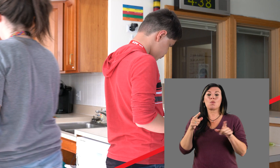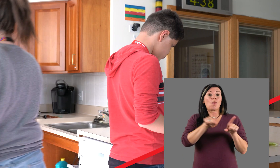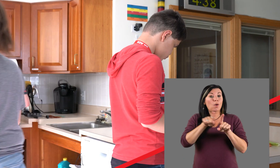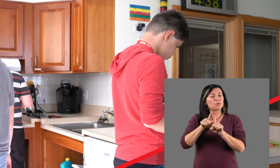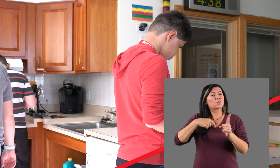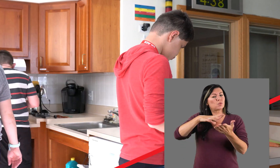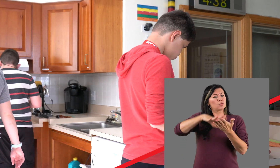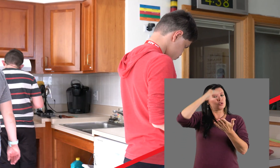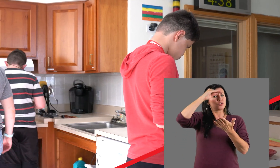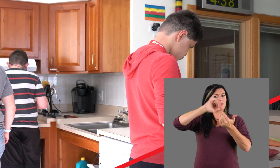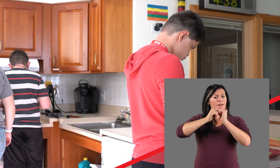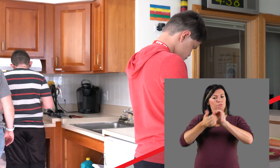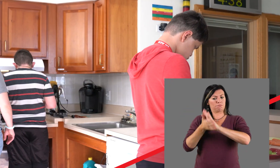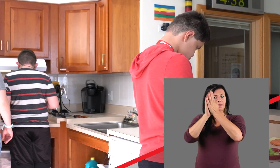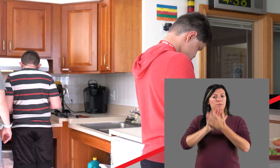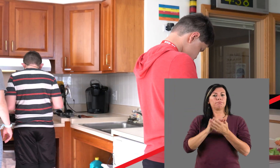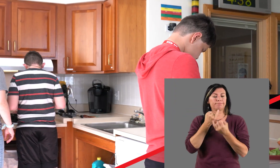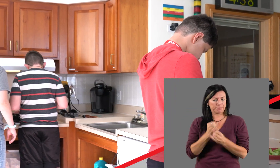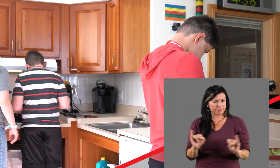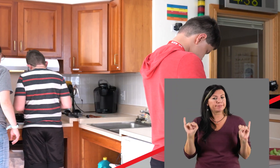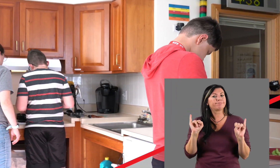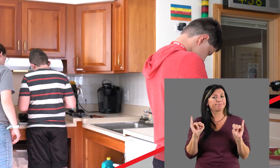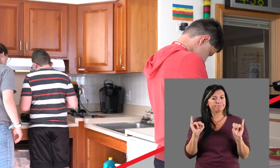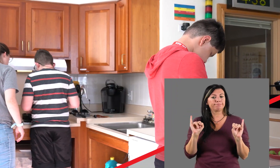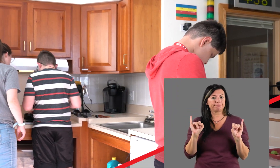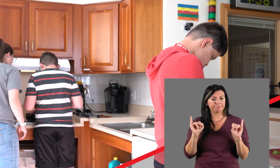and we also learn how to be independent.